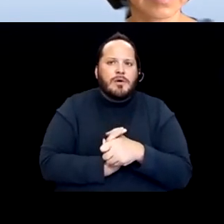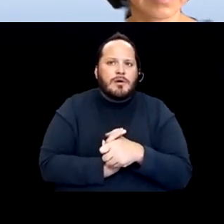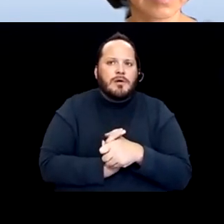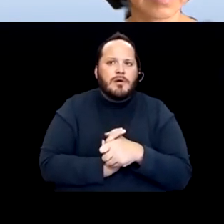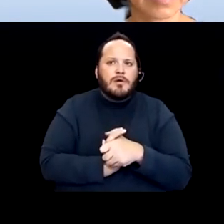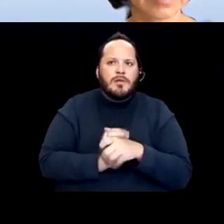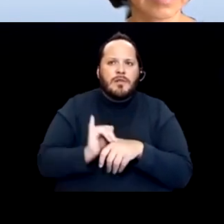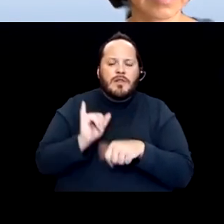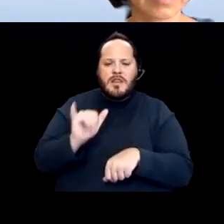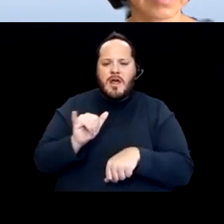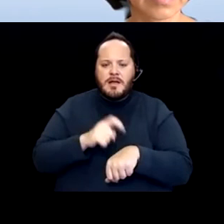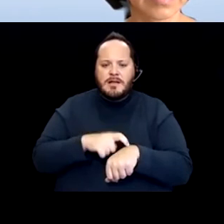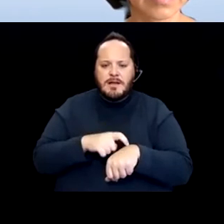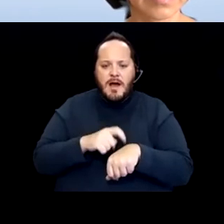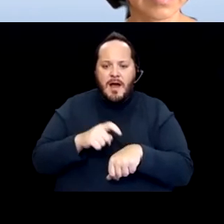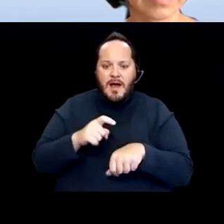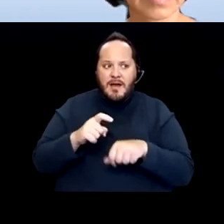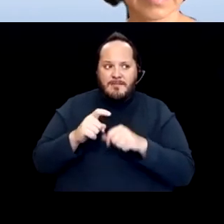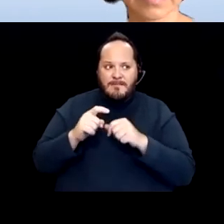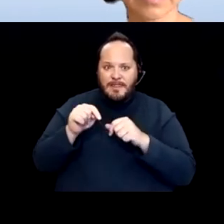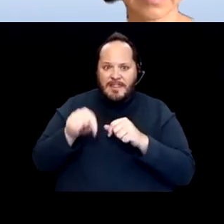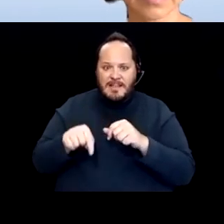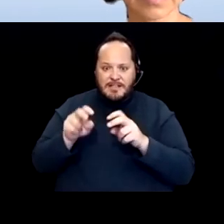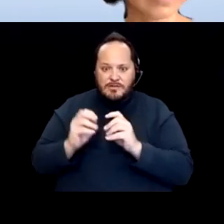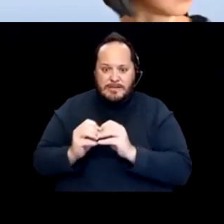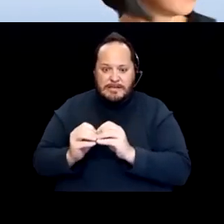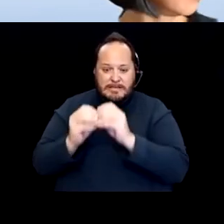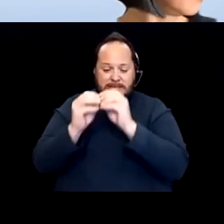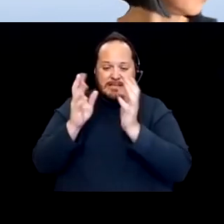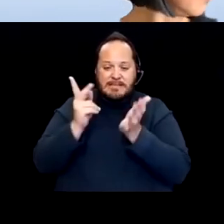the California Secretary of Health and Human Services